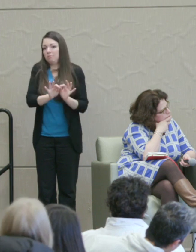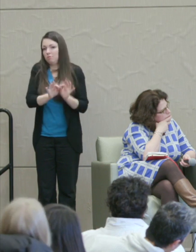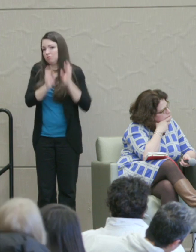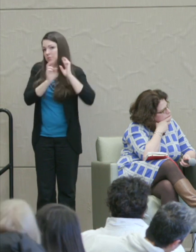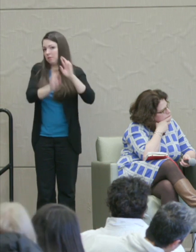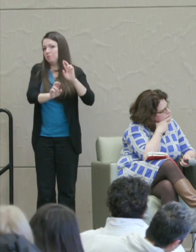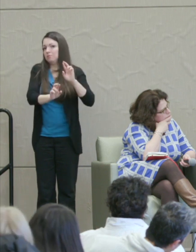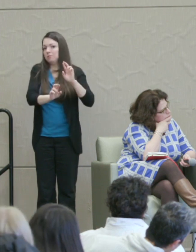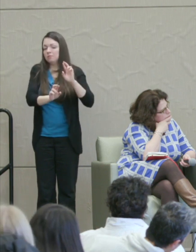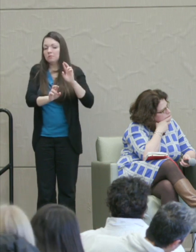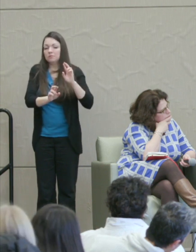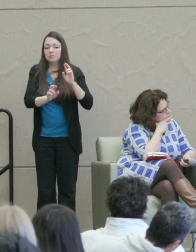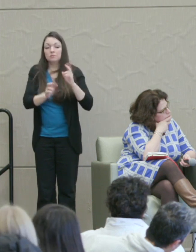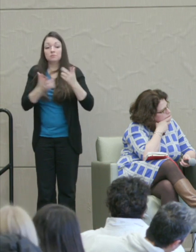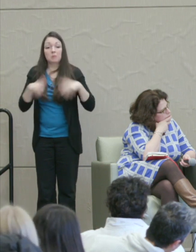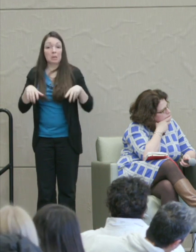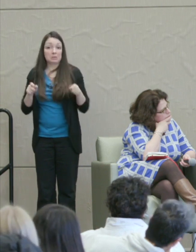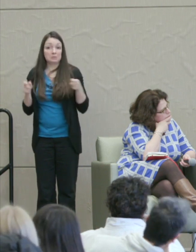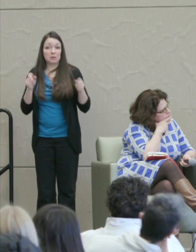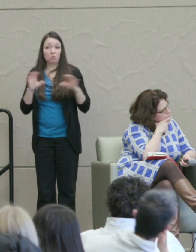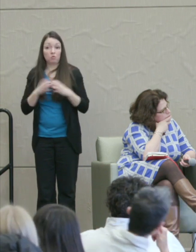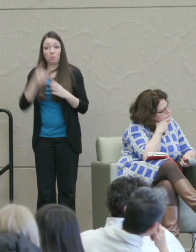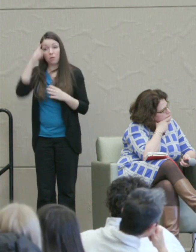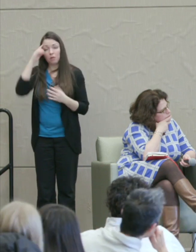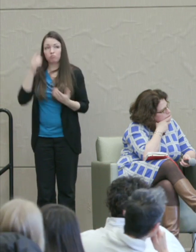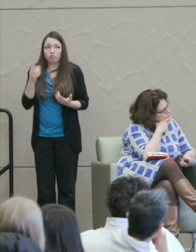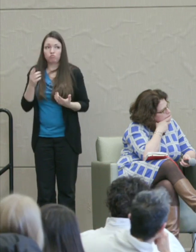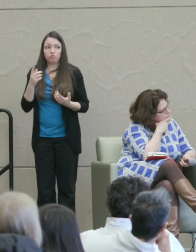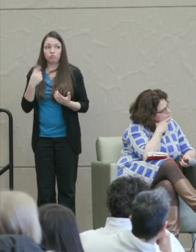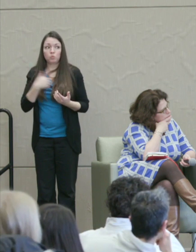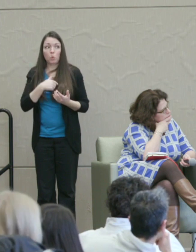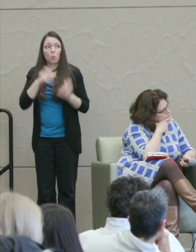where the dominant group thinks, "Well, let's just lock them up."